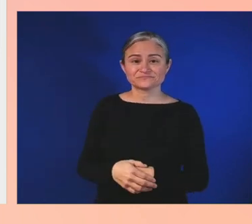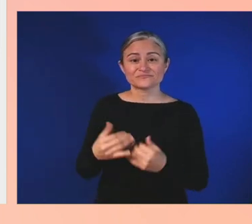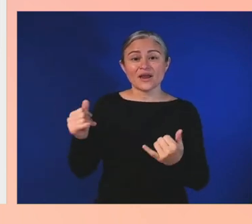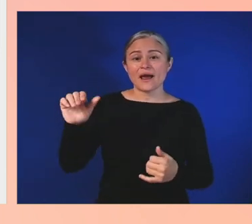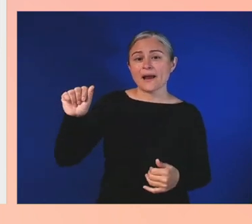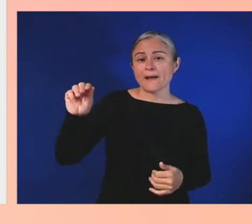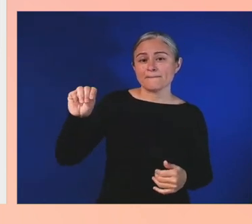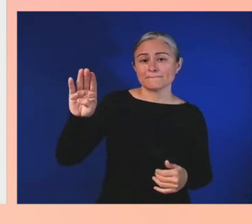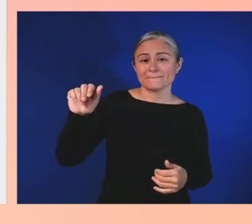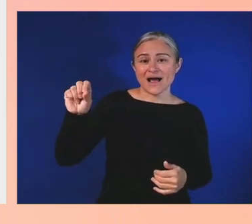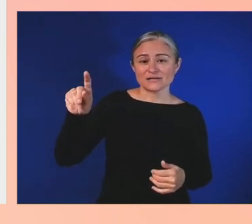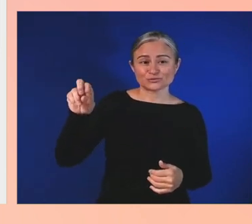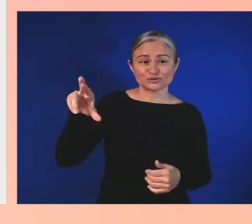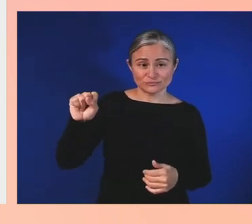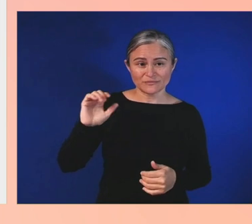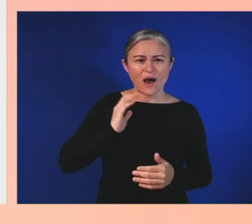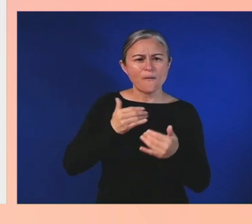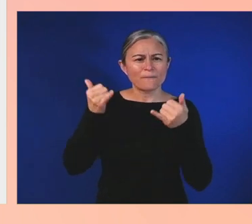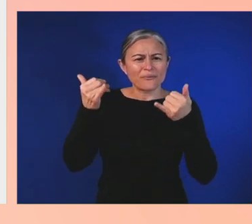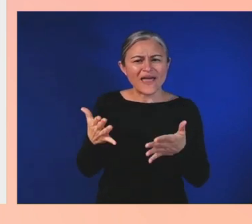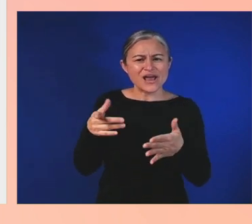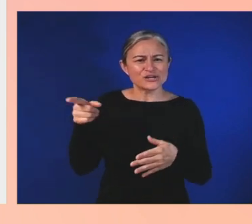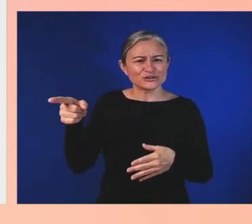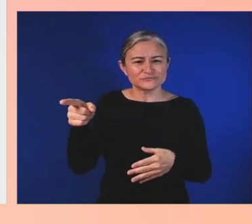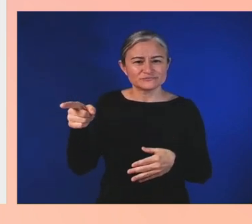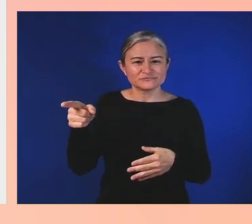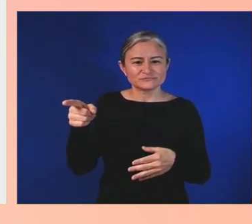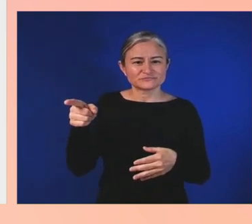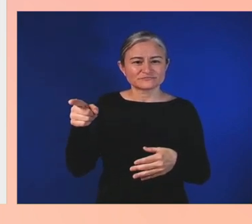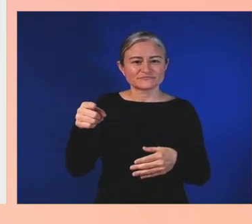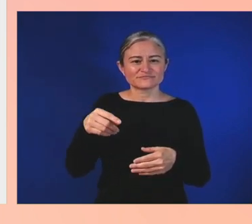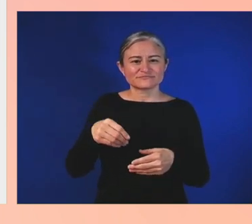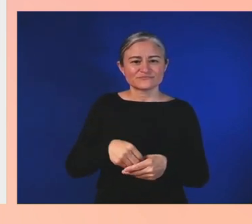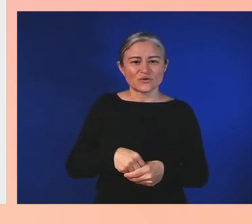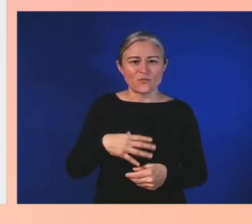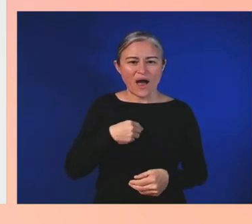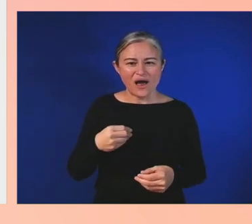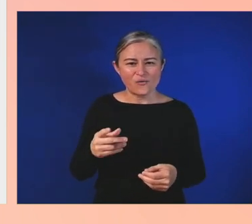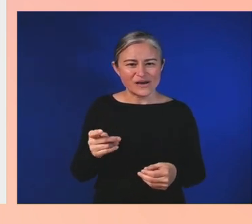that promote safe gaming environments and want to make gaming fun for everyone.